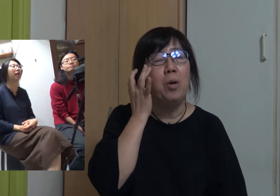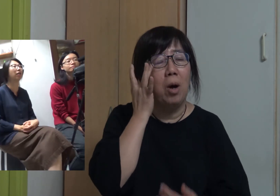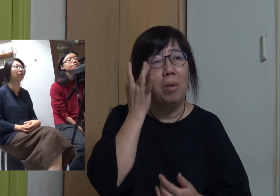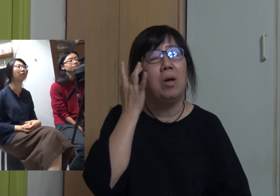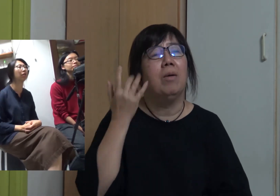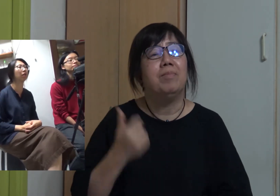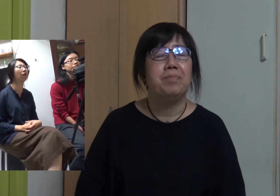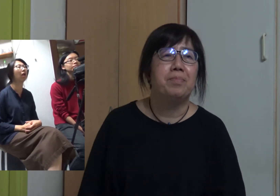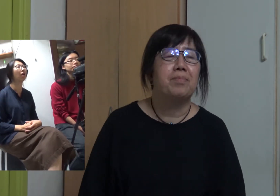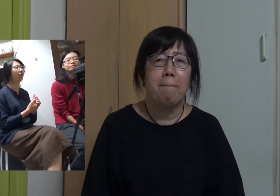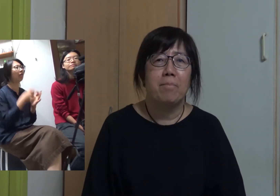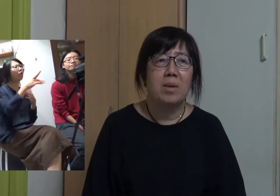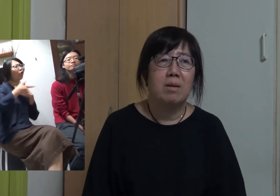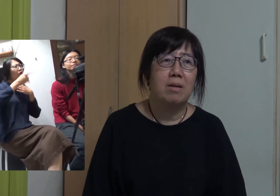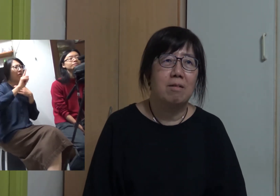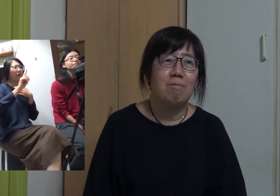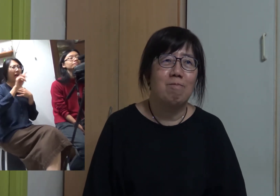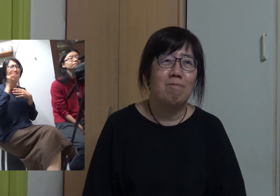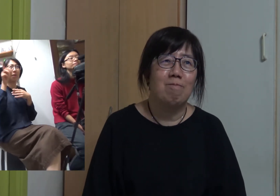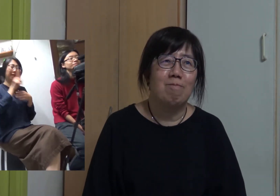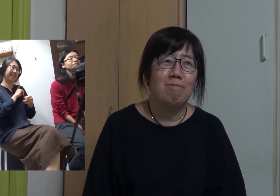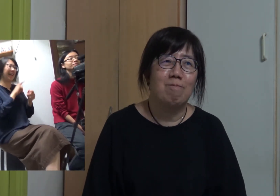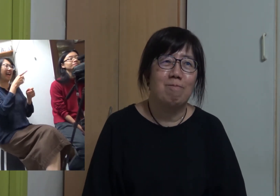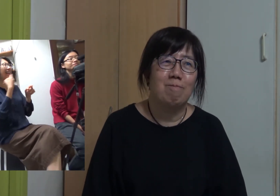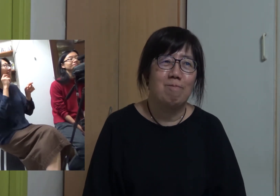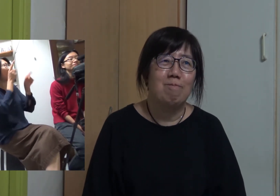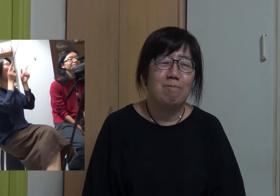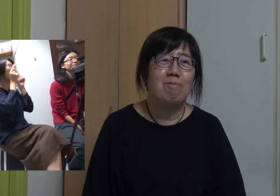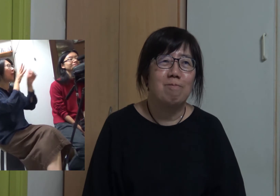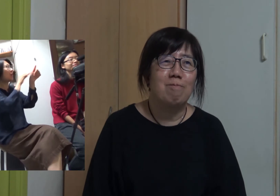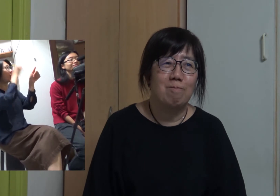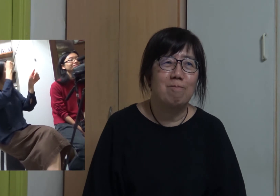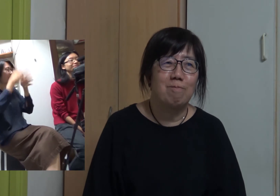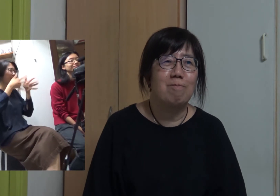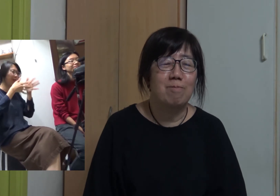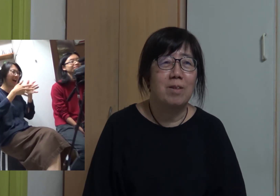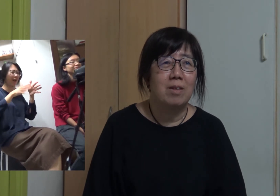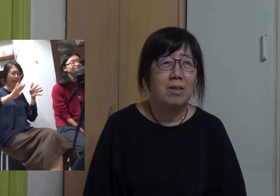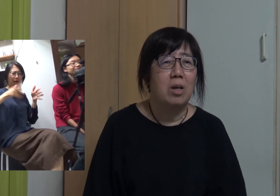Yuet Sheung: Right, right Hoi Yan: So what did you think about it? That is, you learned sign language from your sister